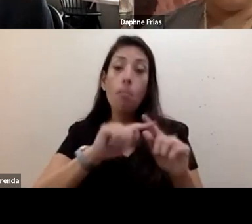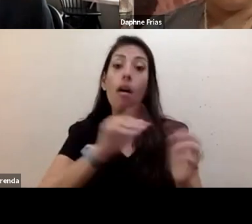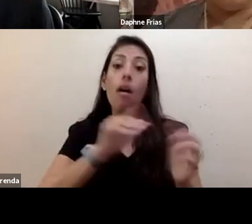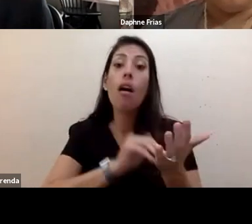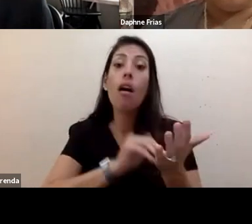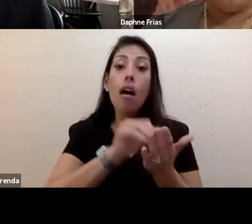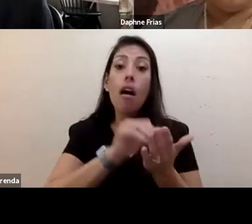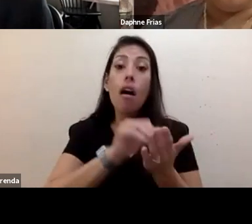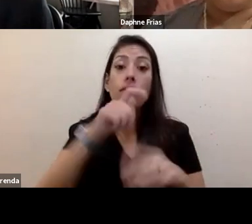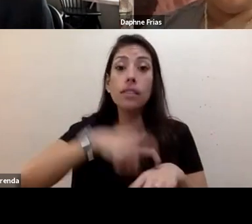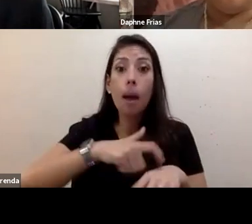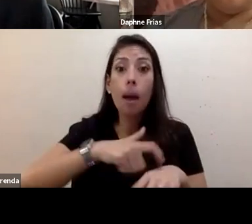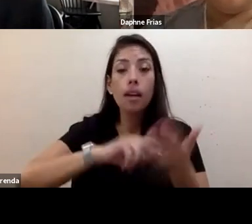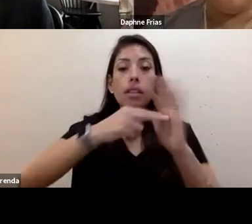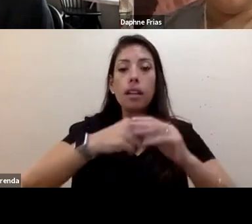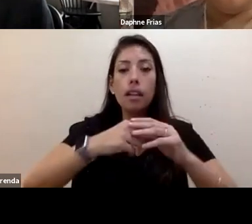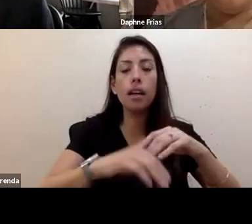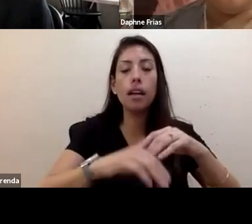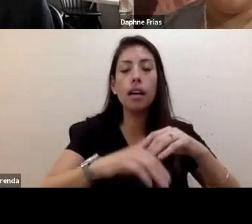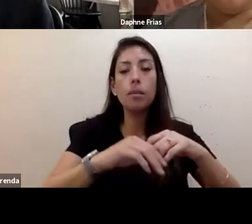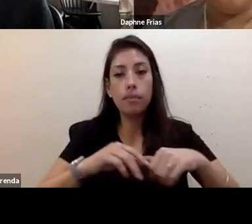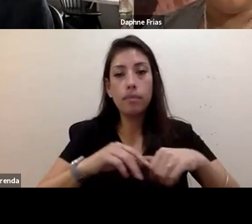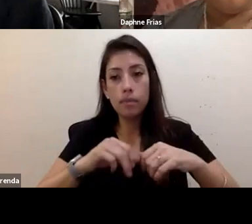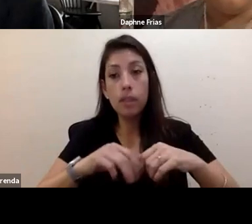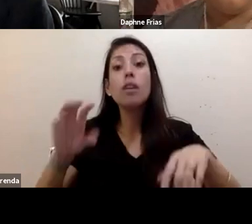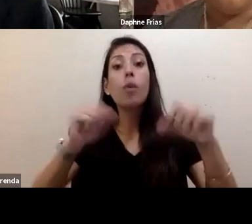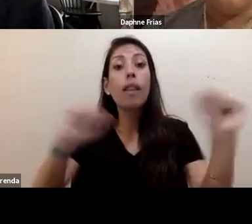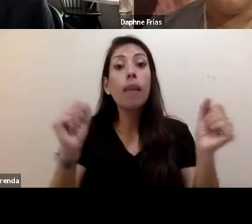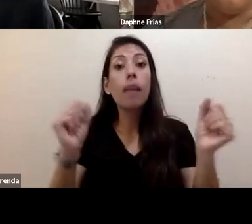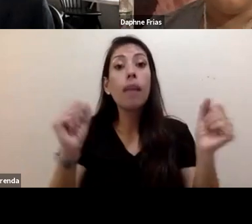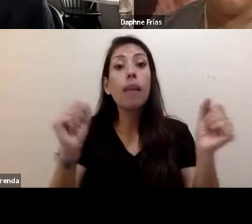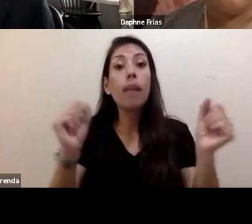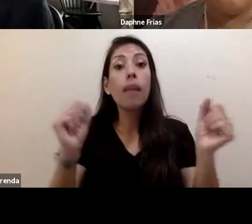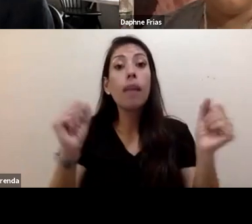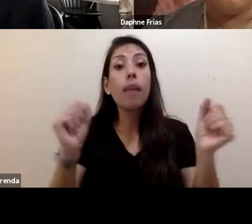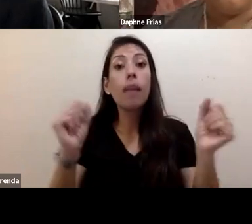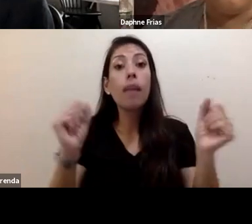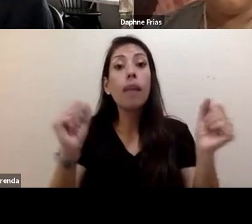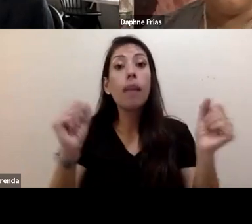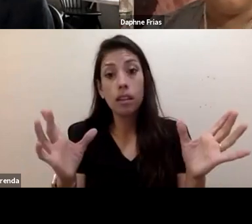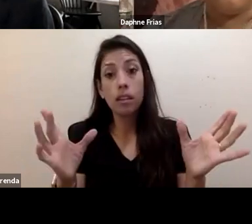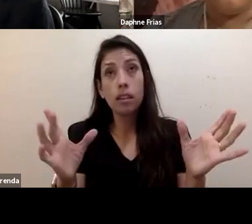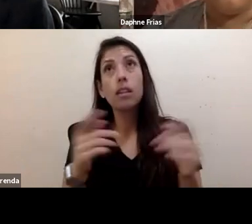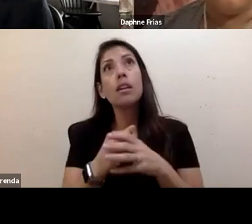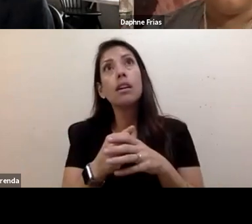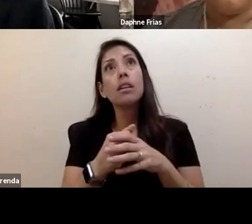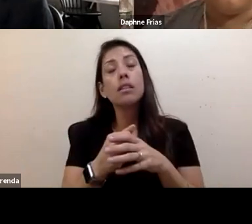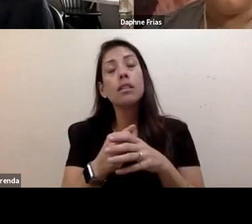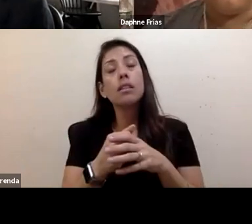because, especially something like a climate disaster. It's a little bit harder to do this for things like food deserts,